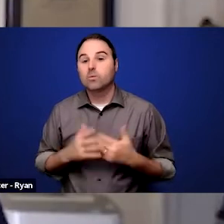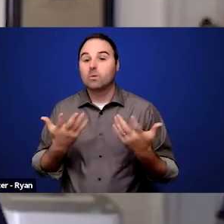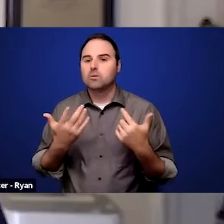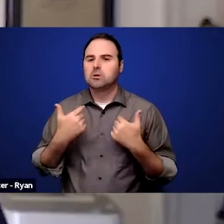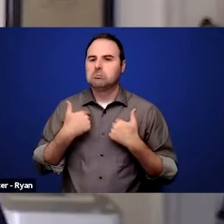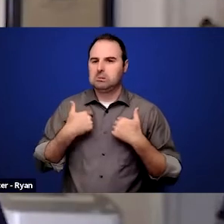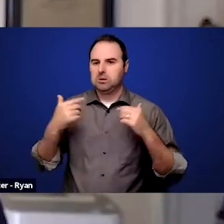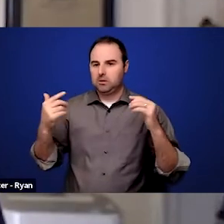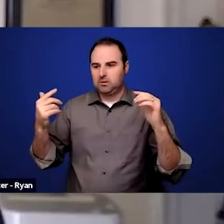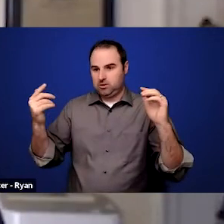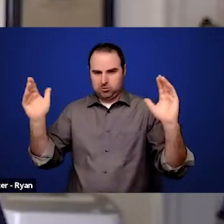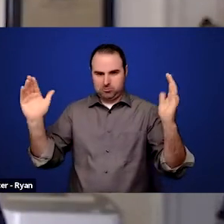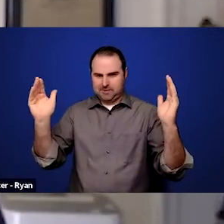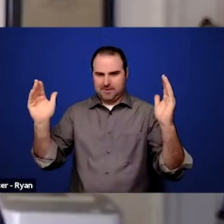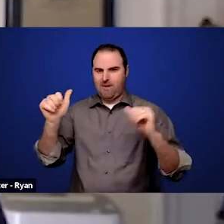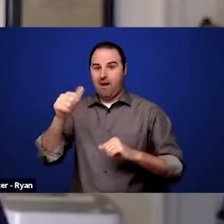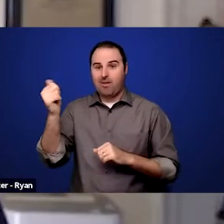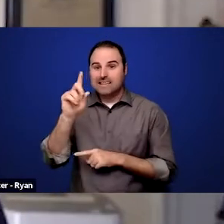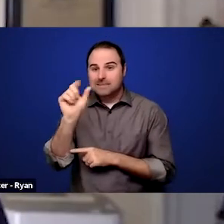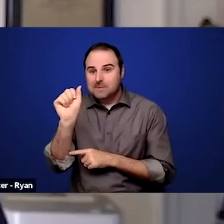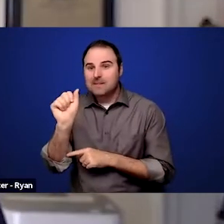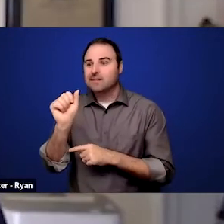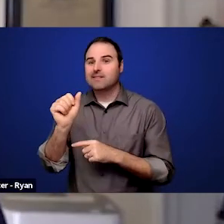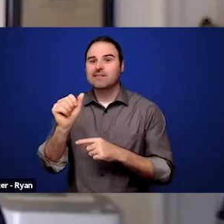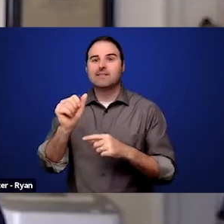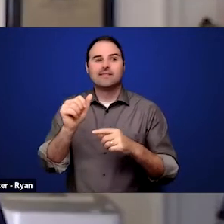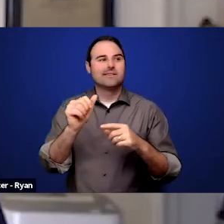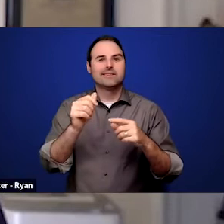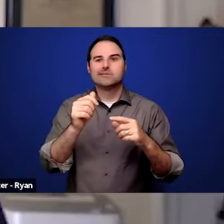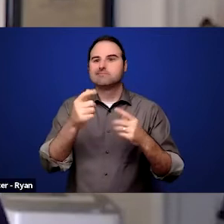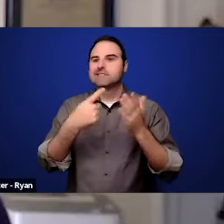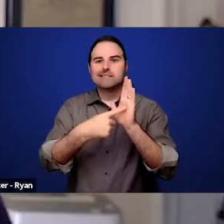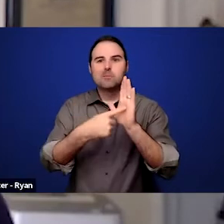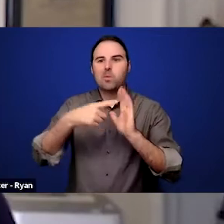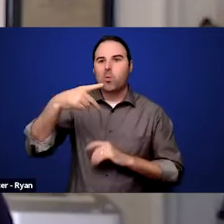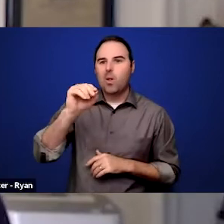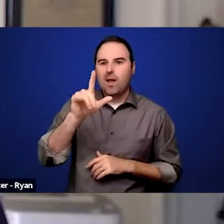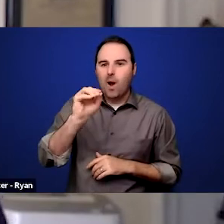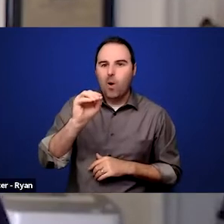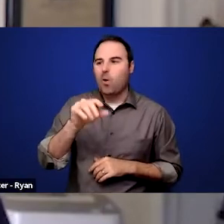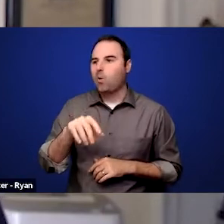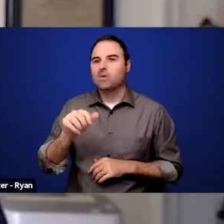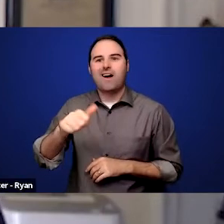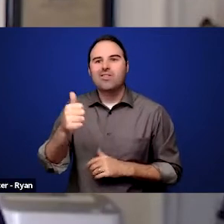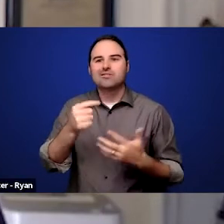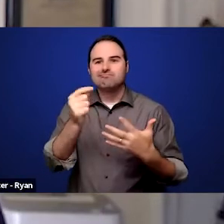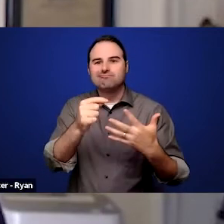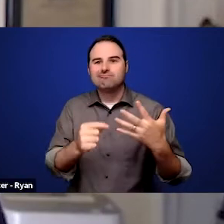and what happened with other people, i.e. with polio, but other conditions too is very important.